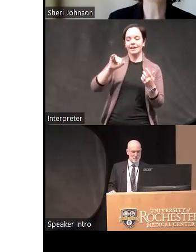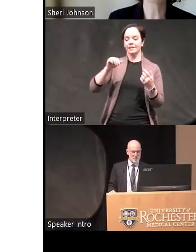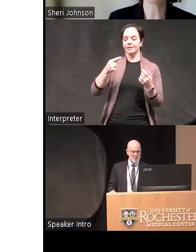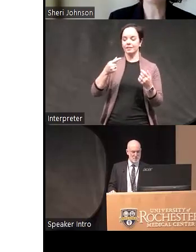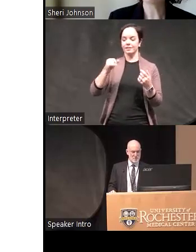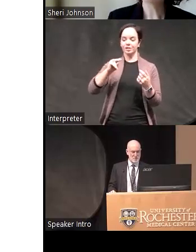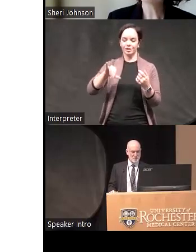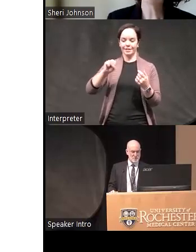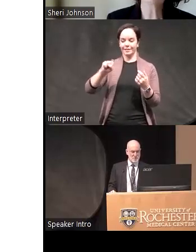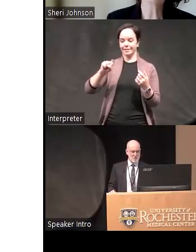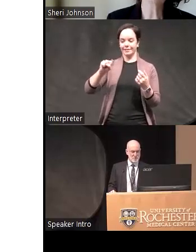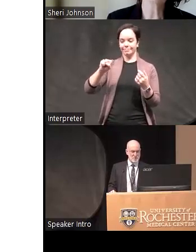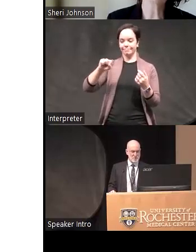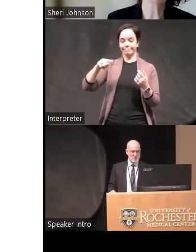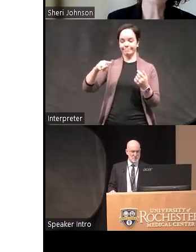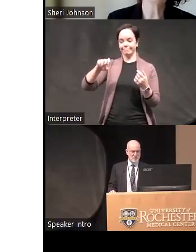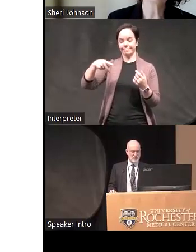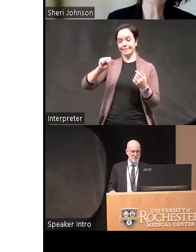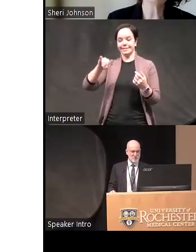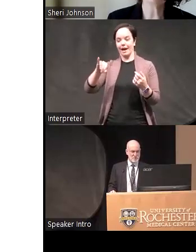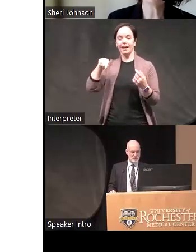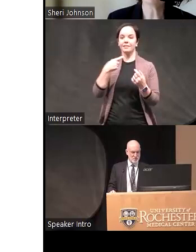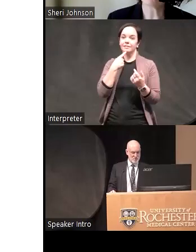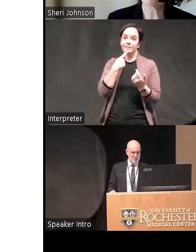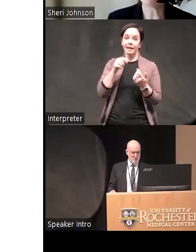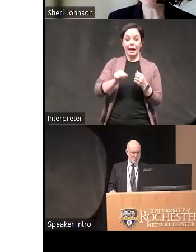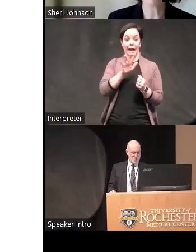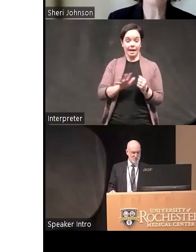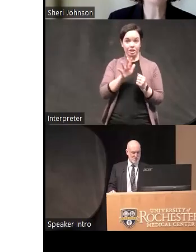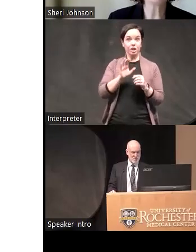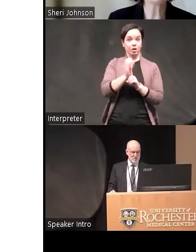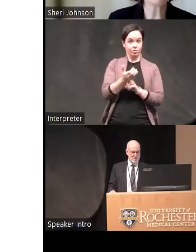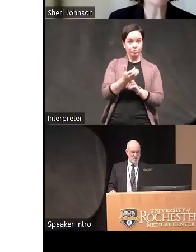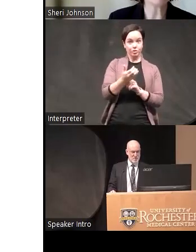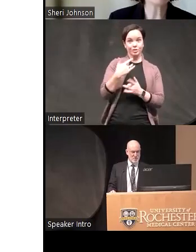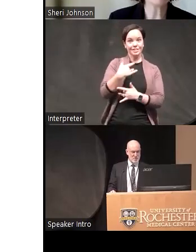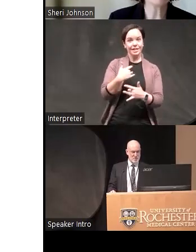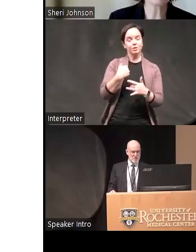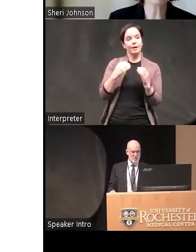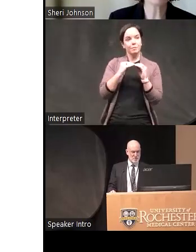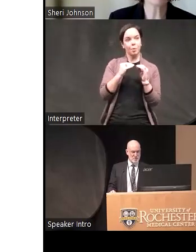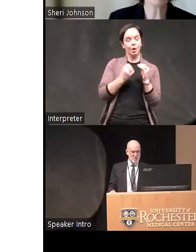highlighted that some Asian cultures have much more of a preference for calm emotion States